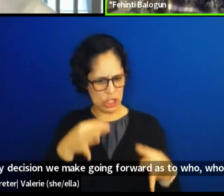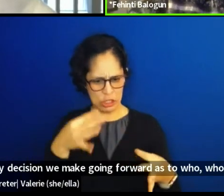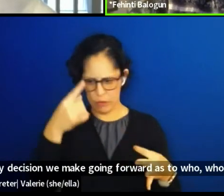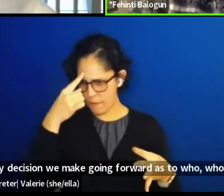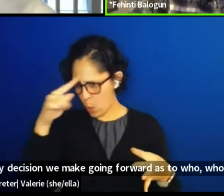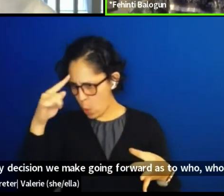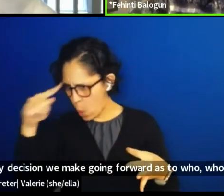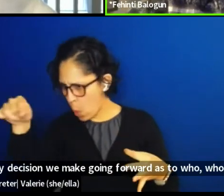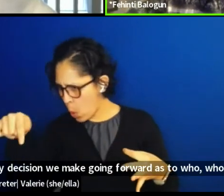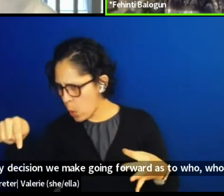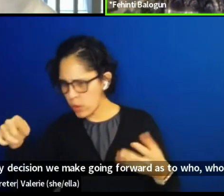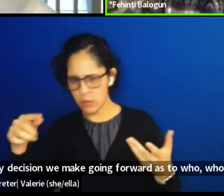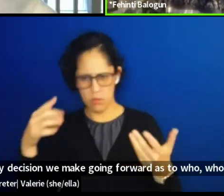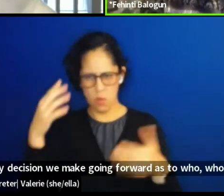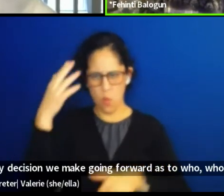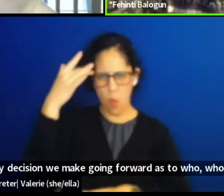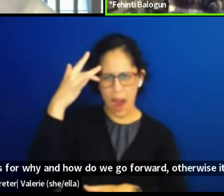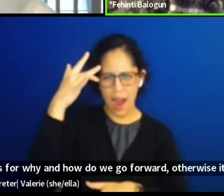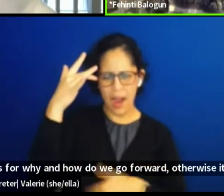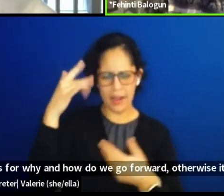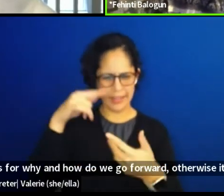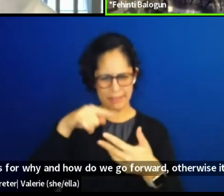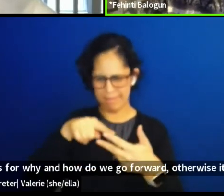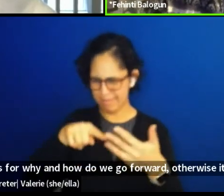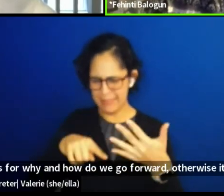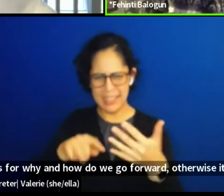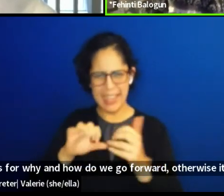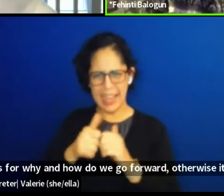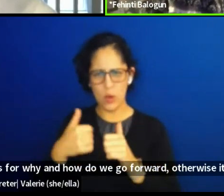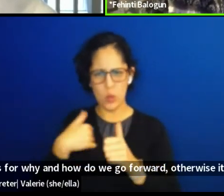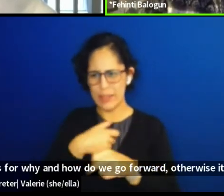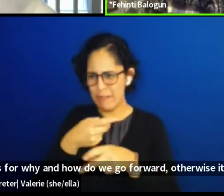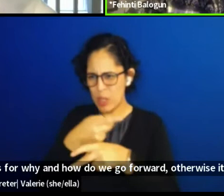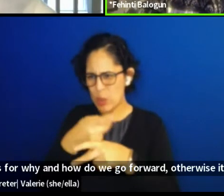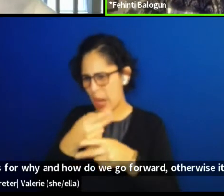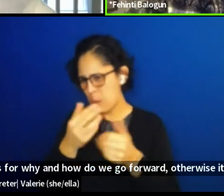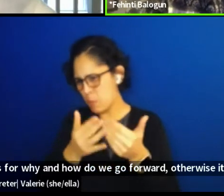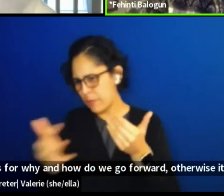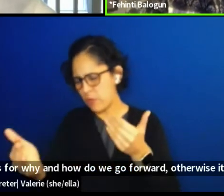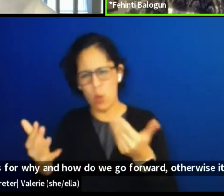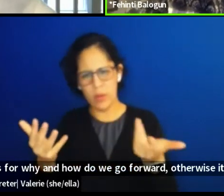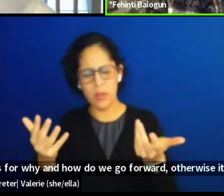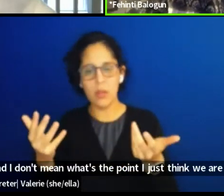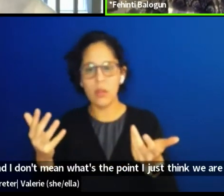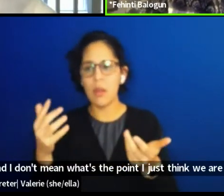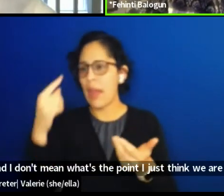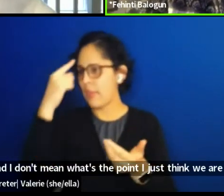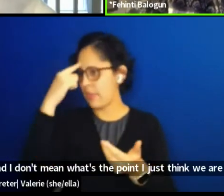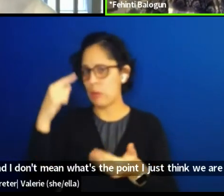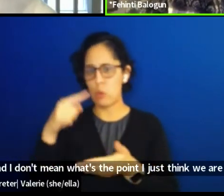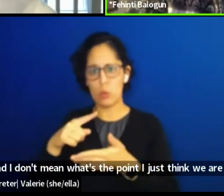Otherwise, and I don't mean what's the point, I just think we are more than what we allow ourselves to be